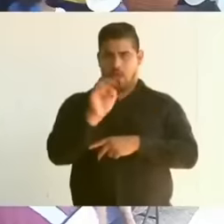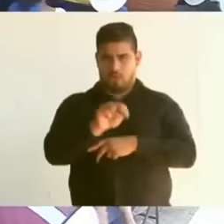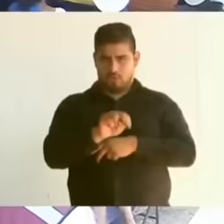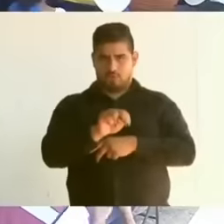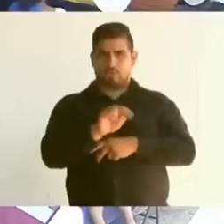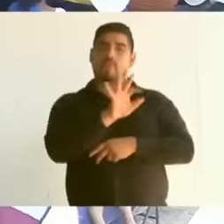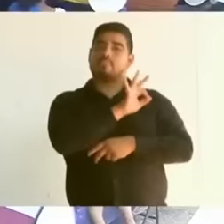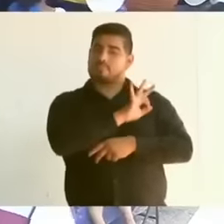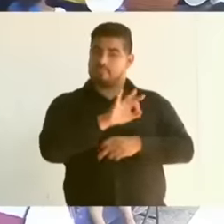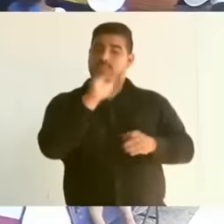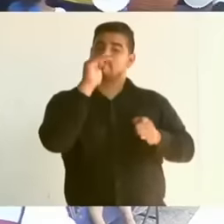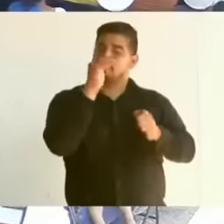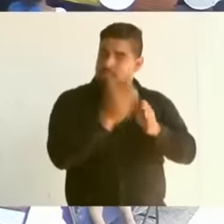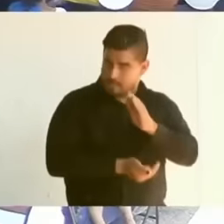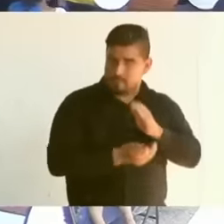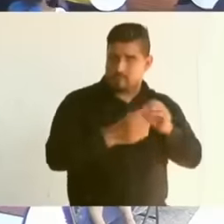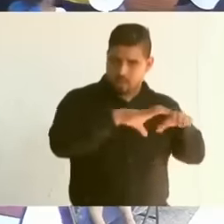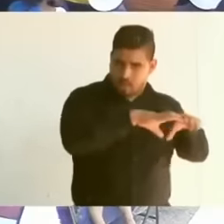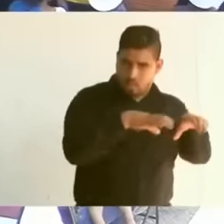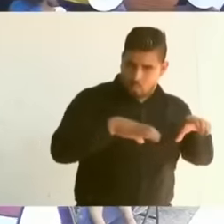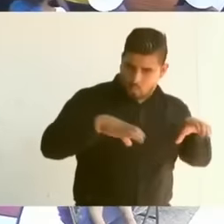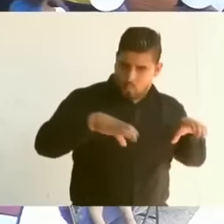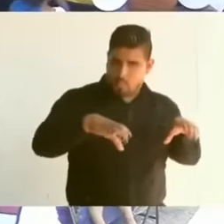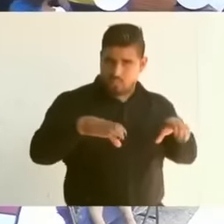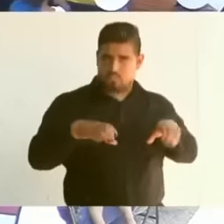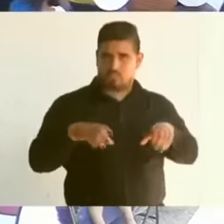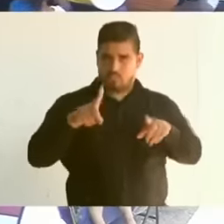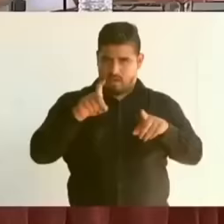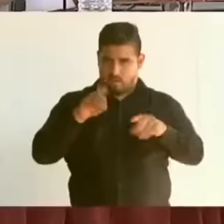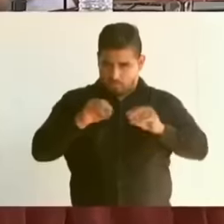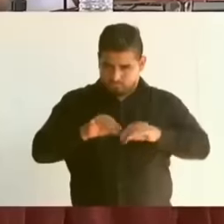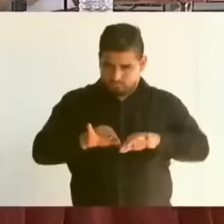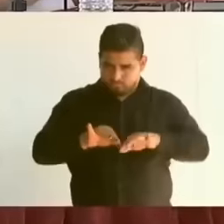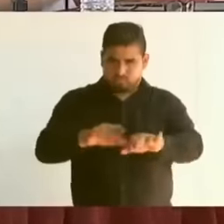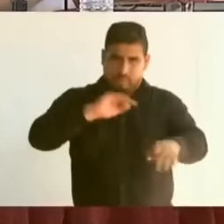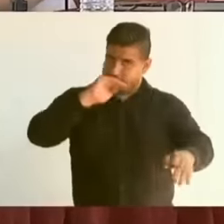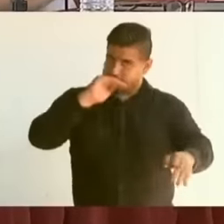irrigation district you are going to